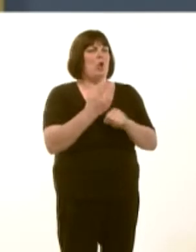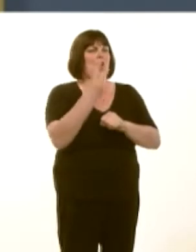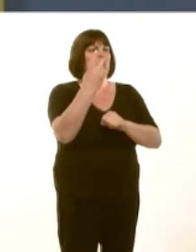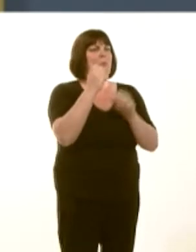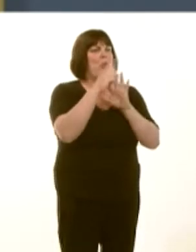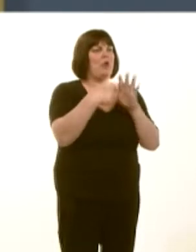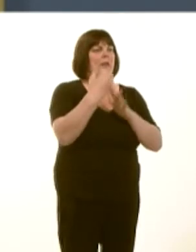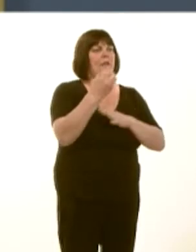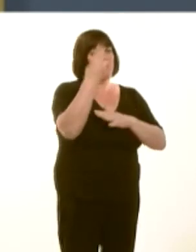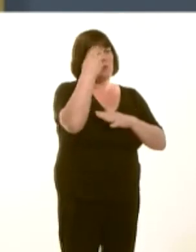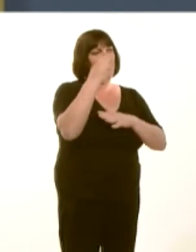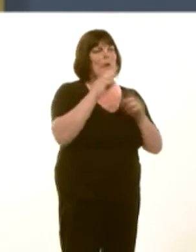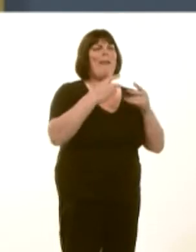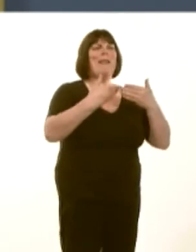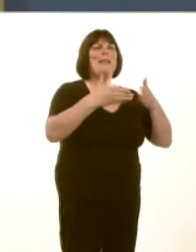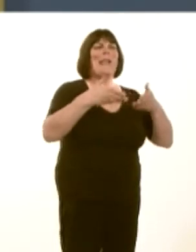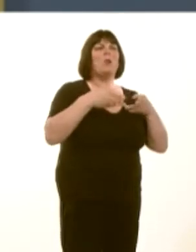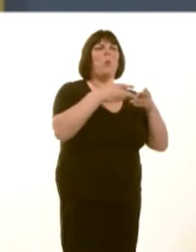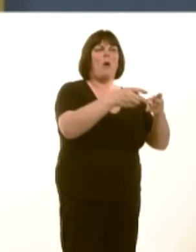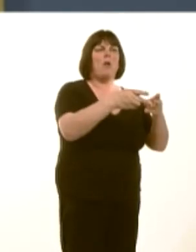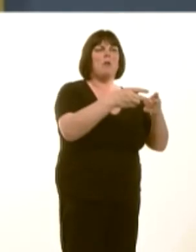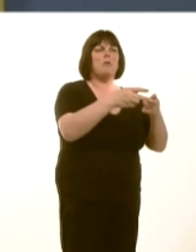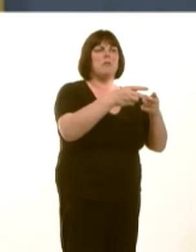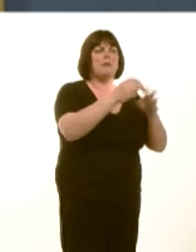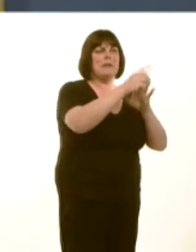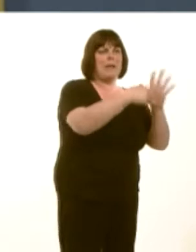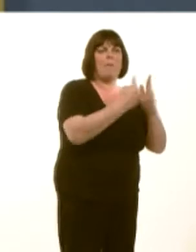One is called the Gateway scheme and the other is called the Mandate scheme.